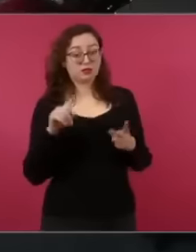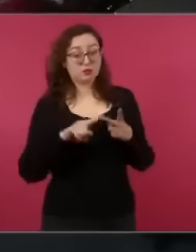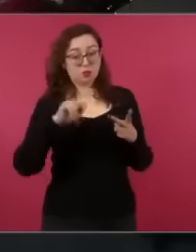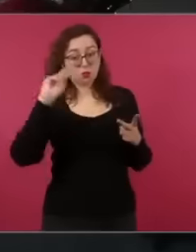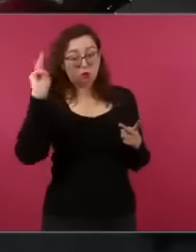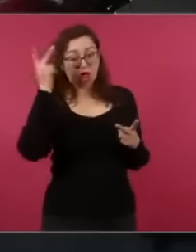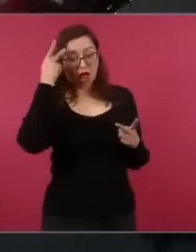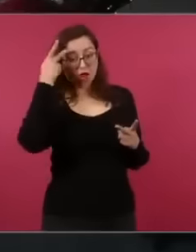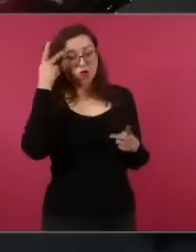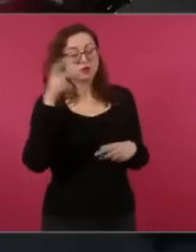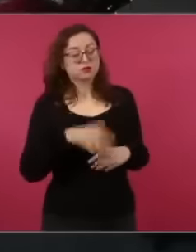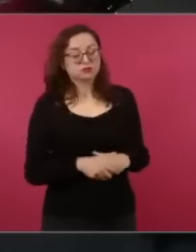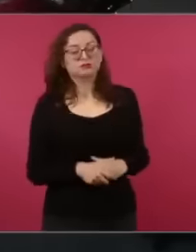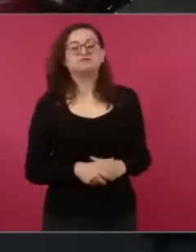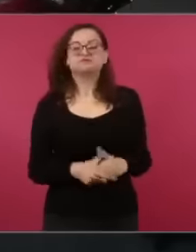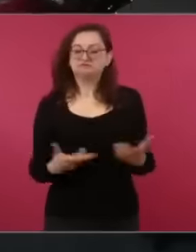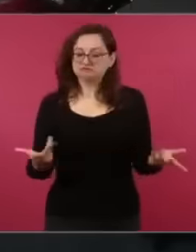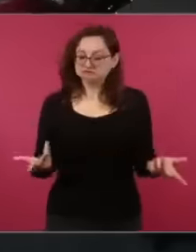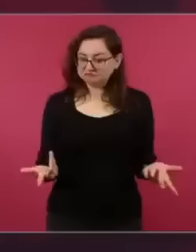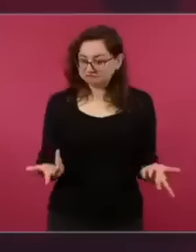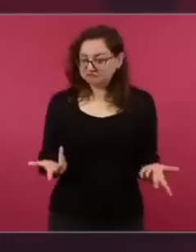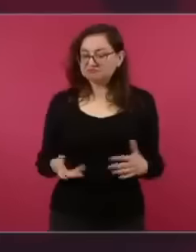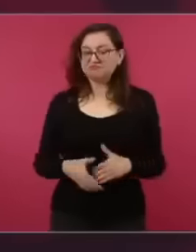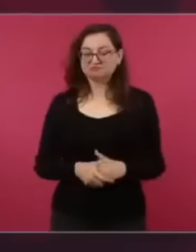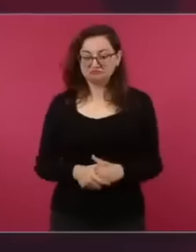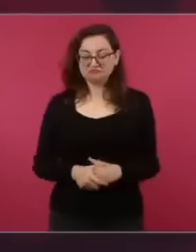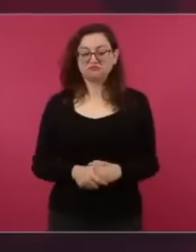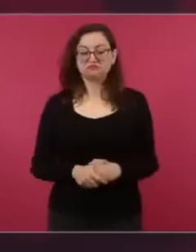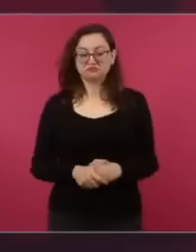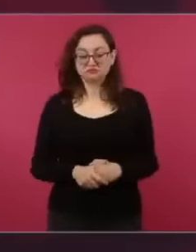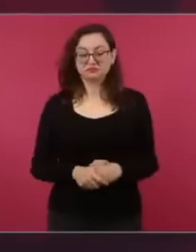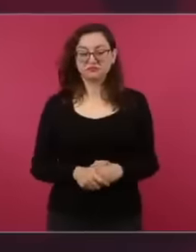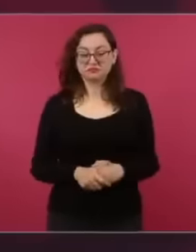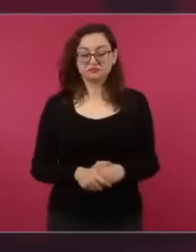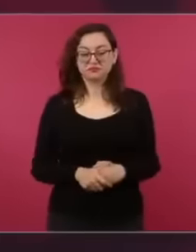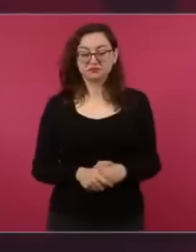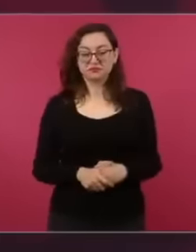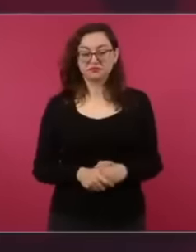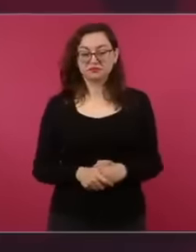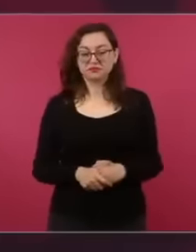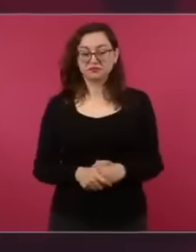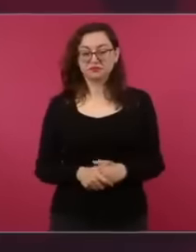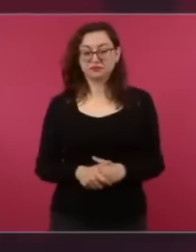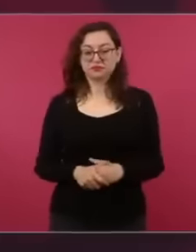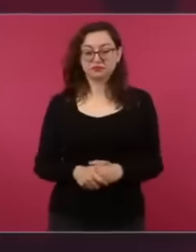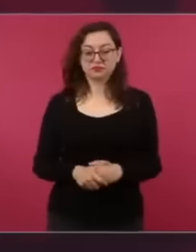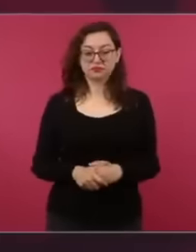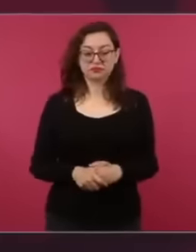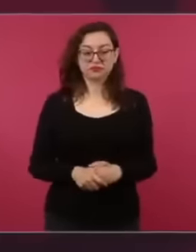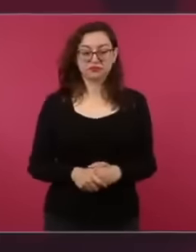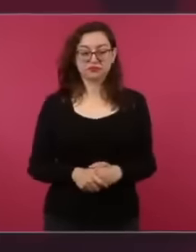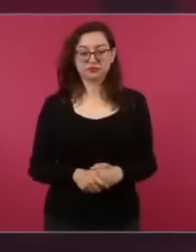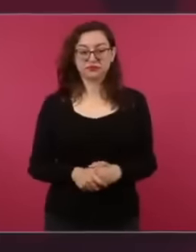Yes yes in Salinas before